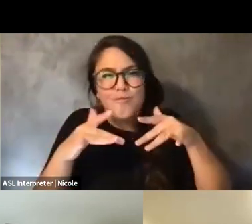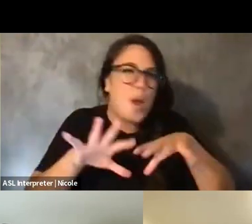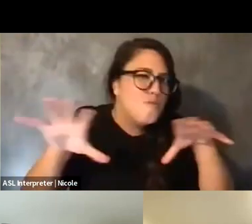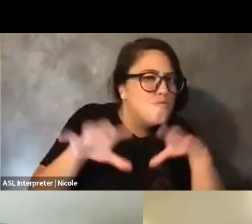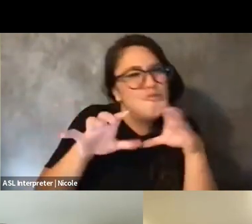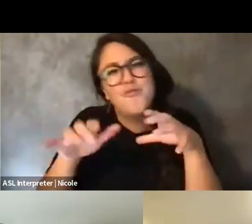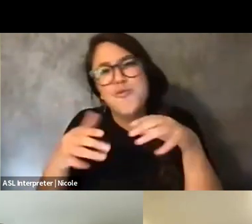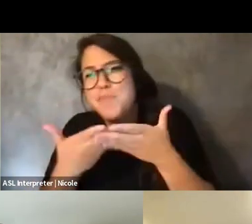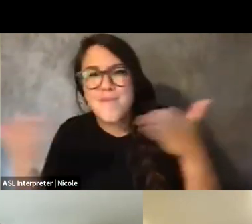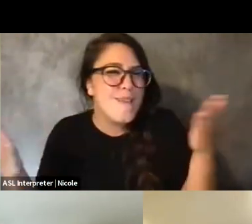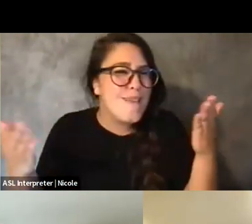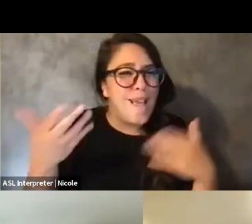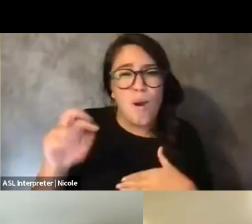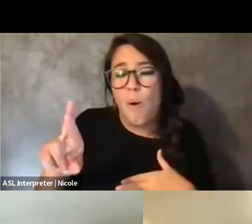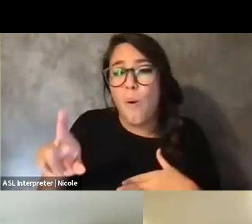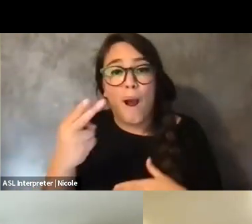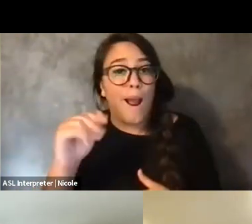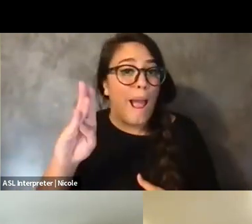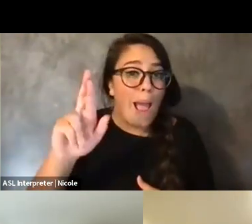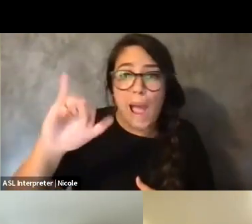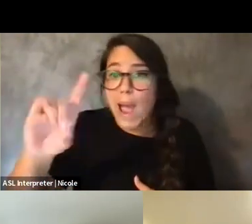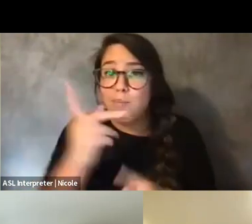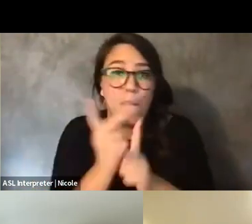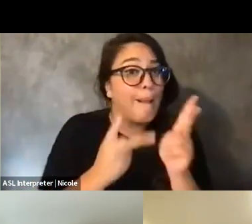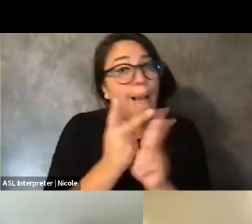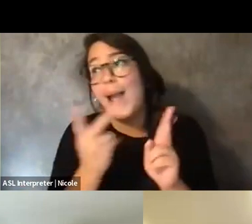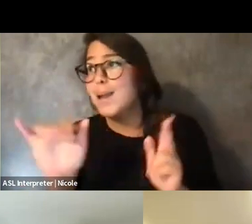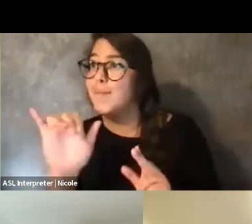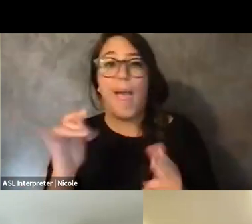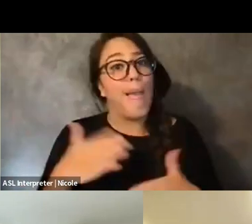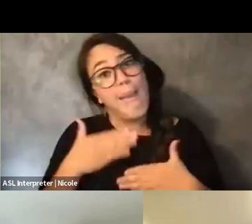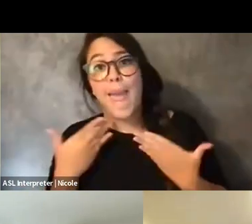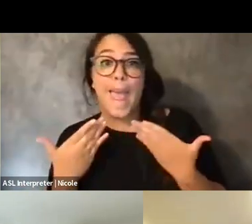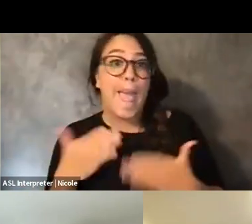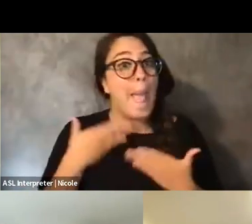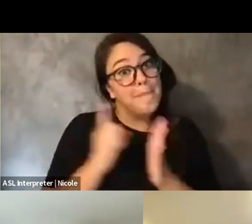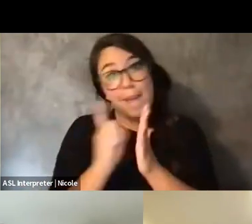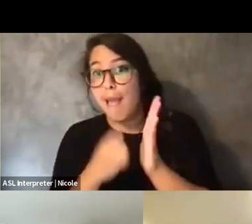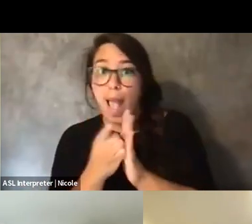or like any hybrid type of, I don't know, happy hour or hanging out was just really hard